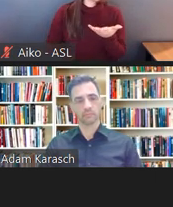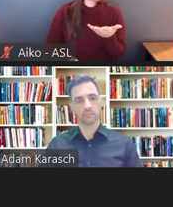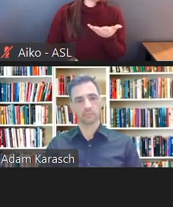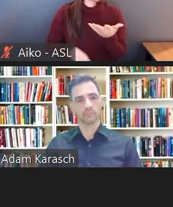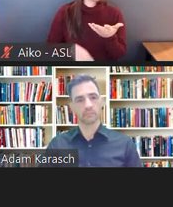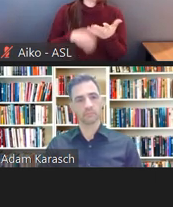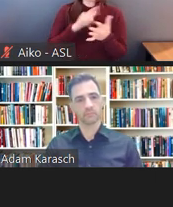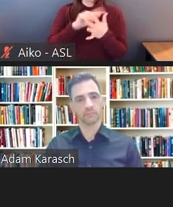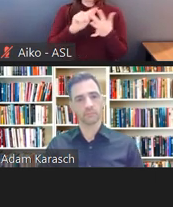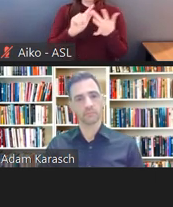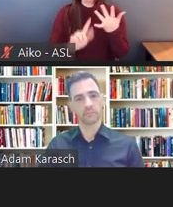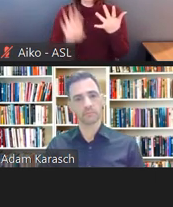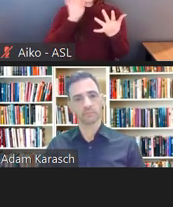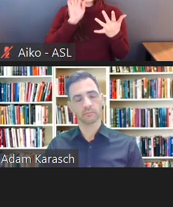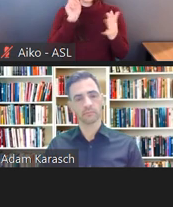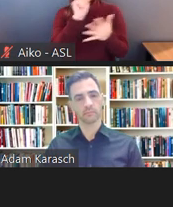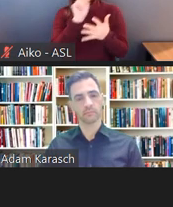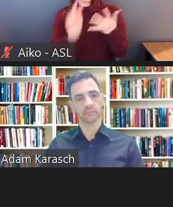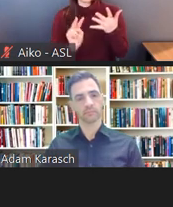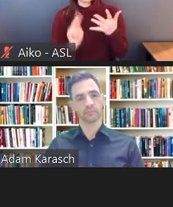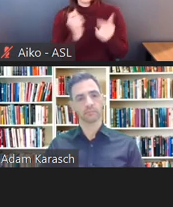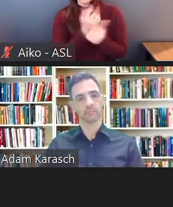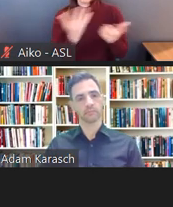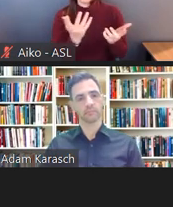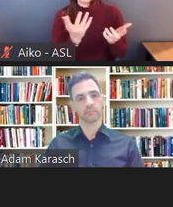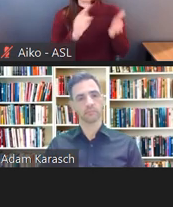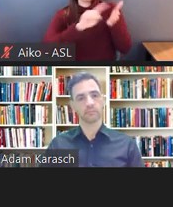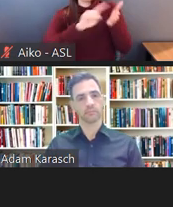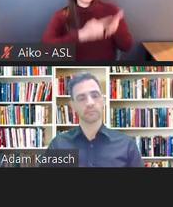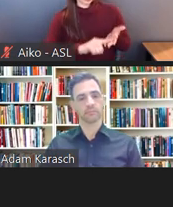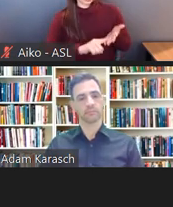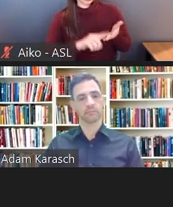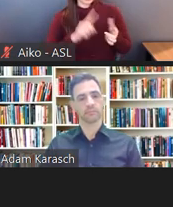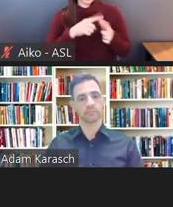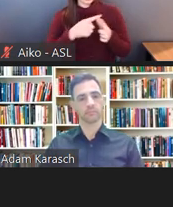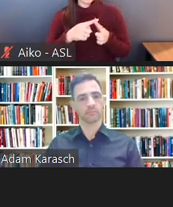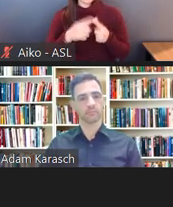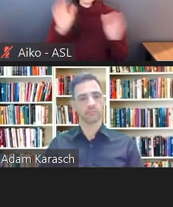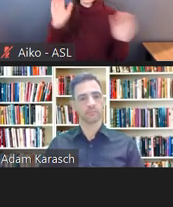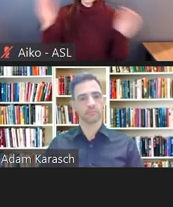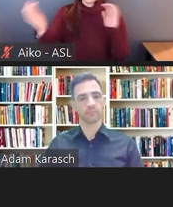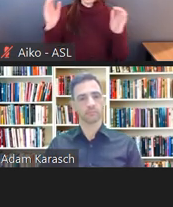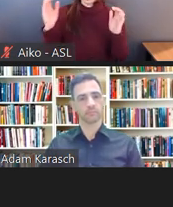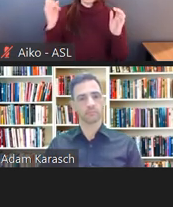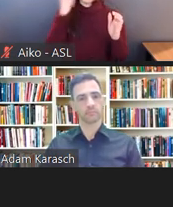It will look at the accommodation versus the effect on the business